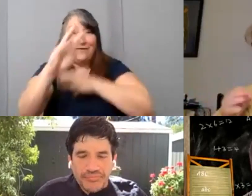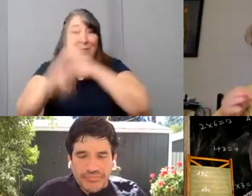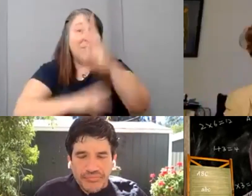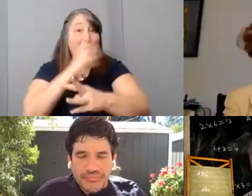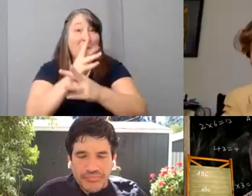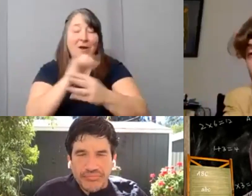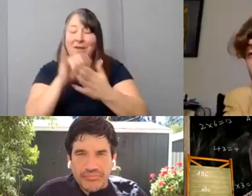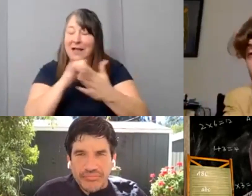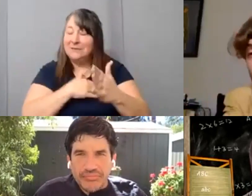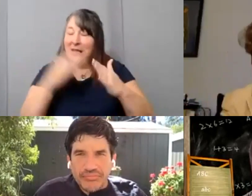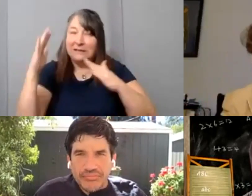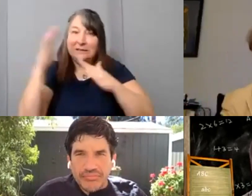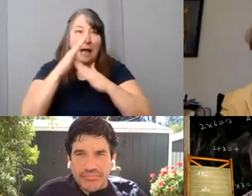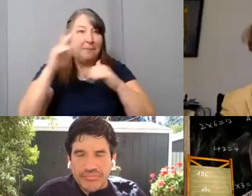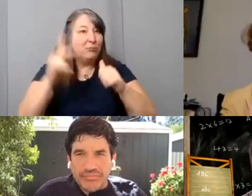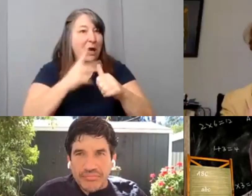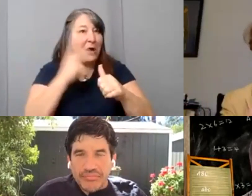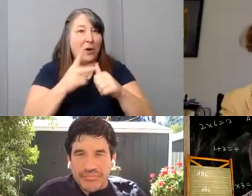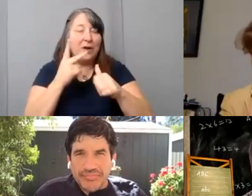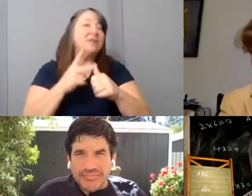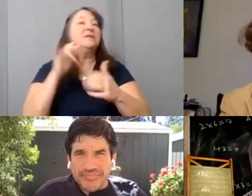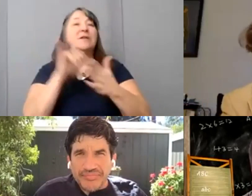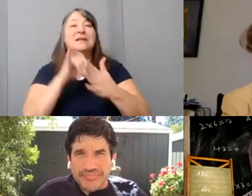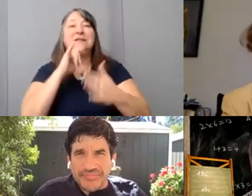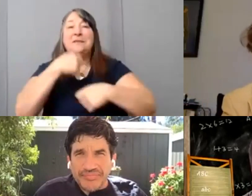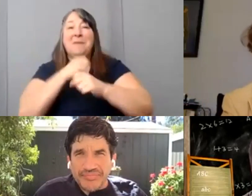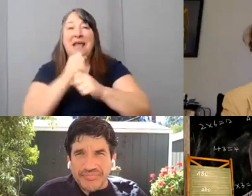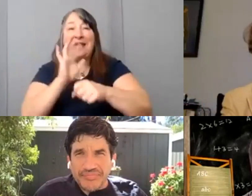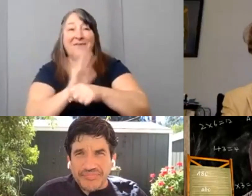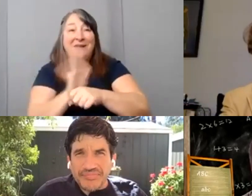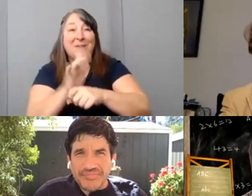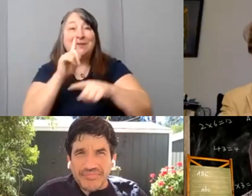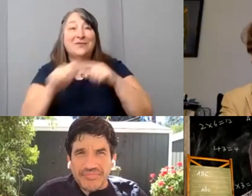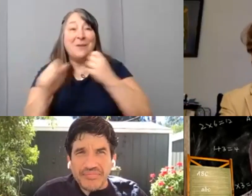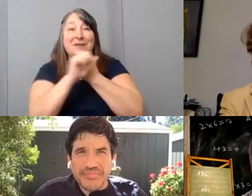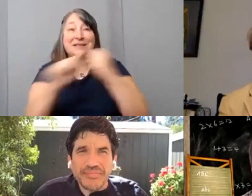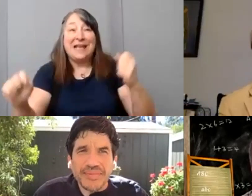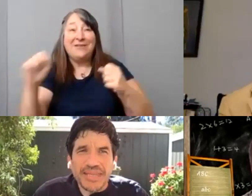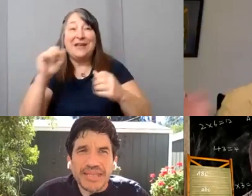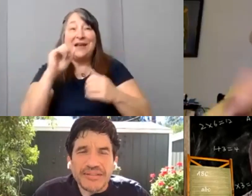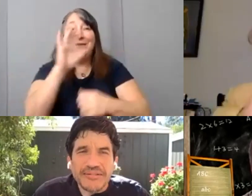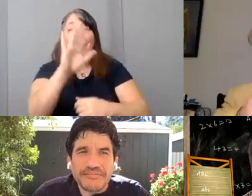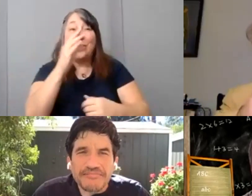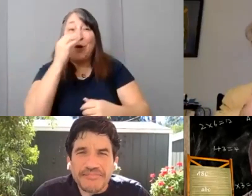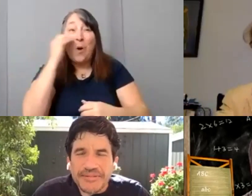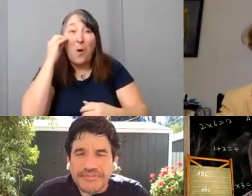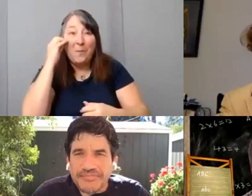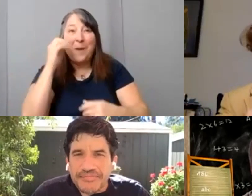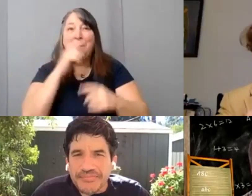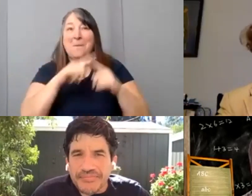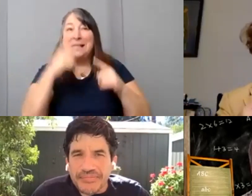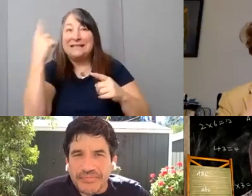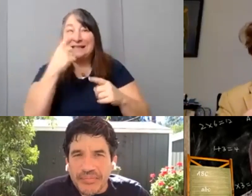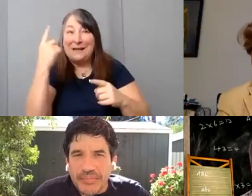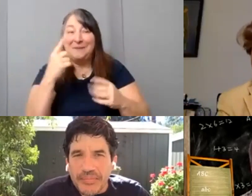So these are making films from the safety of your home again. But we are allowing something different, which we used last year.